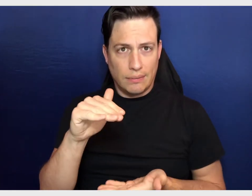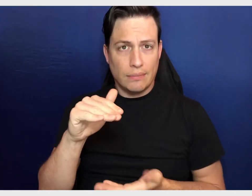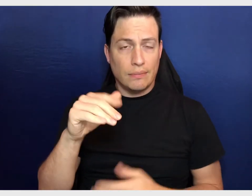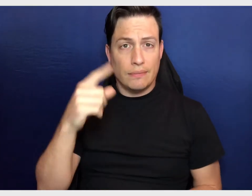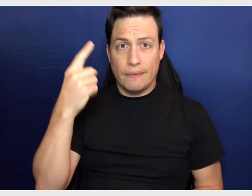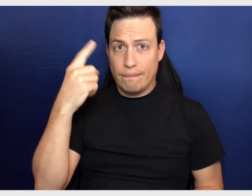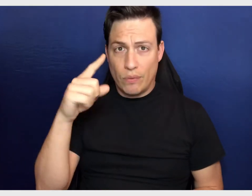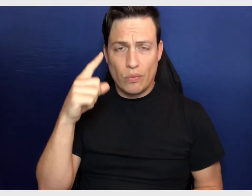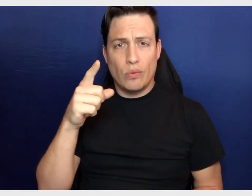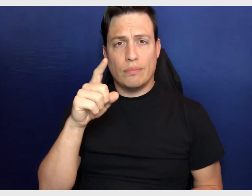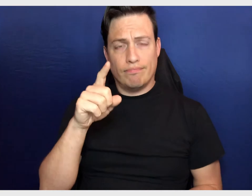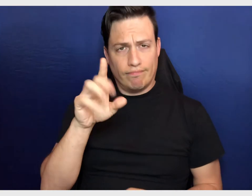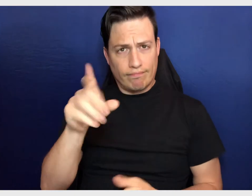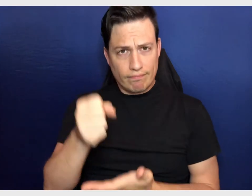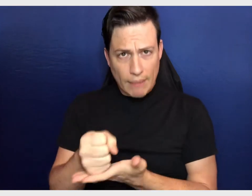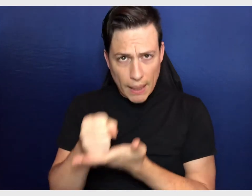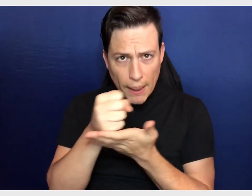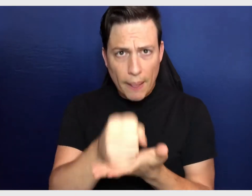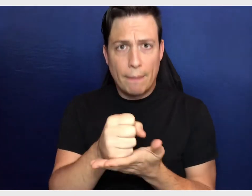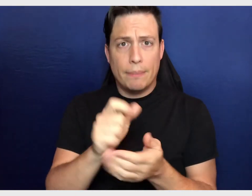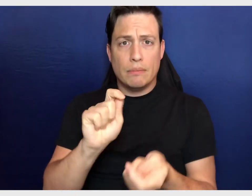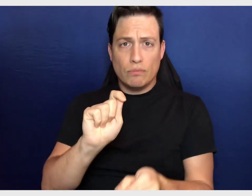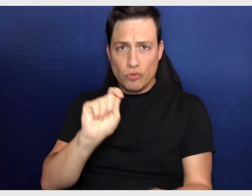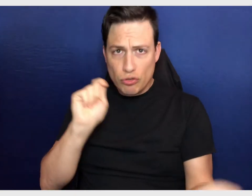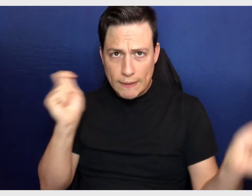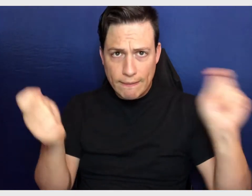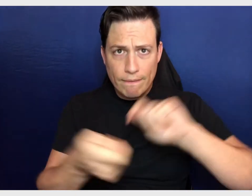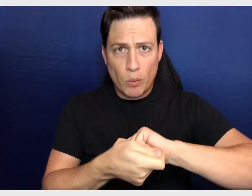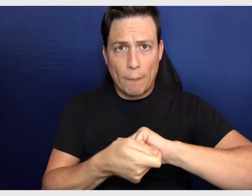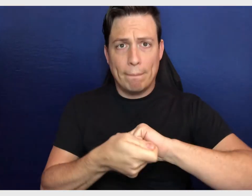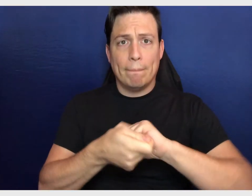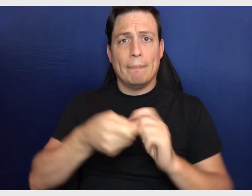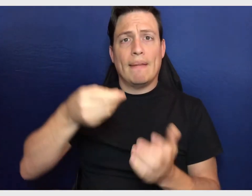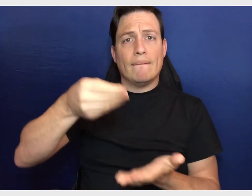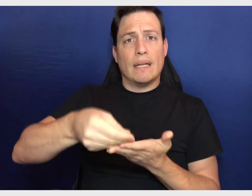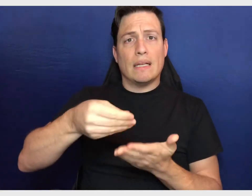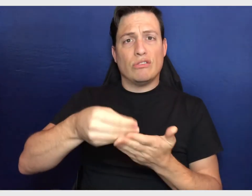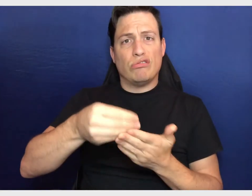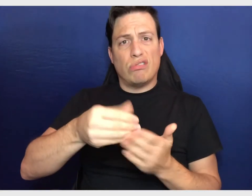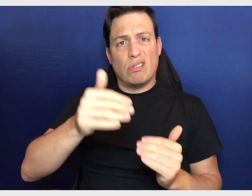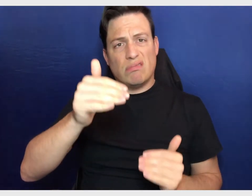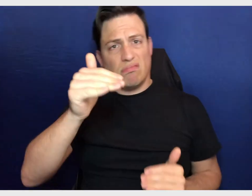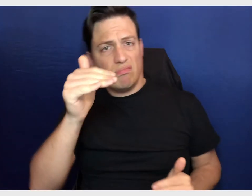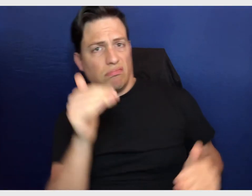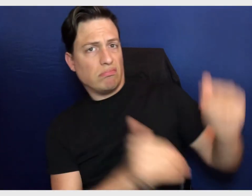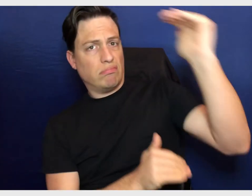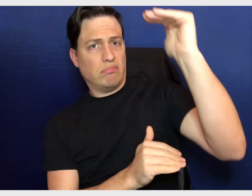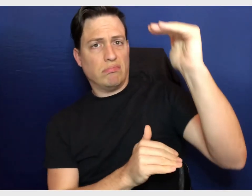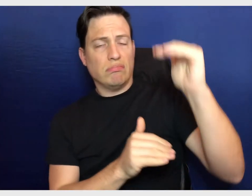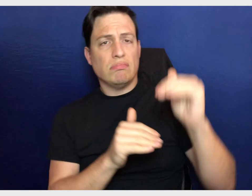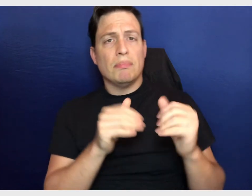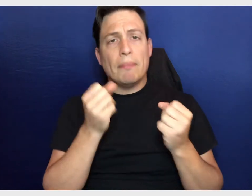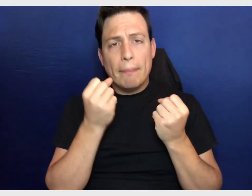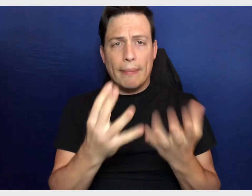for helping to transform the financial inequities